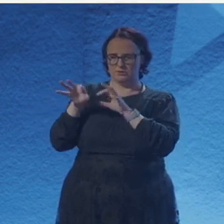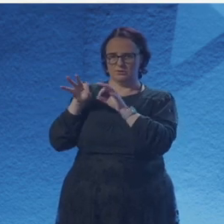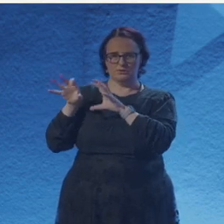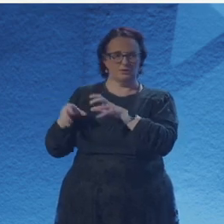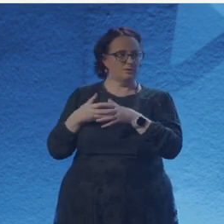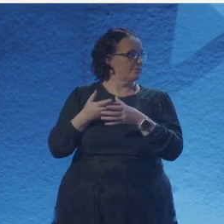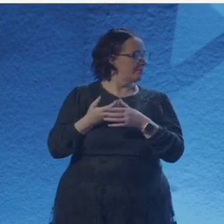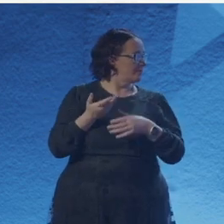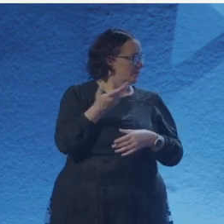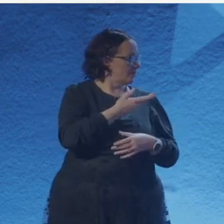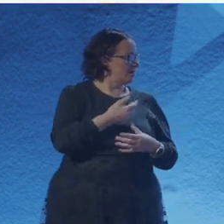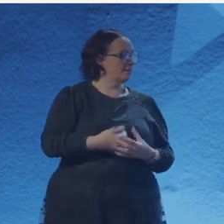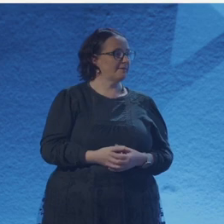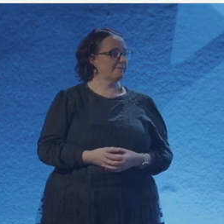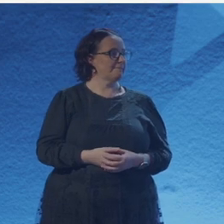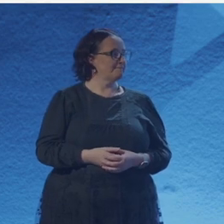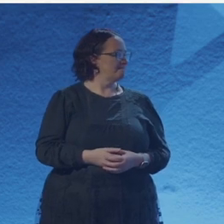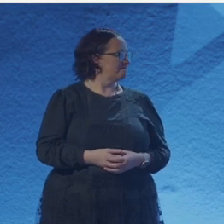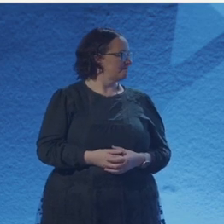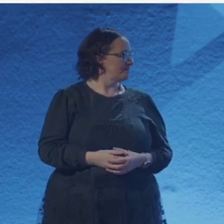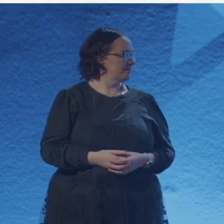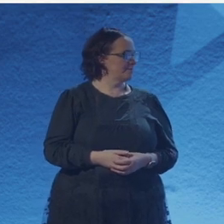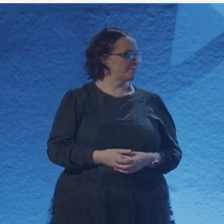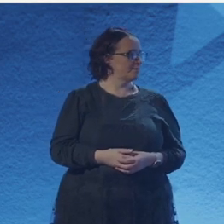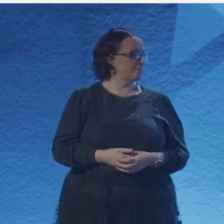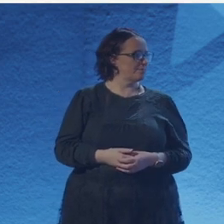And you have this, I suppose, a toolbox that you can dip into